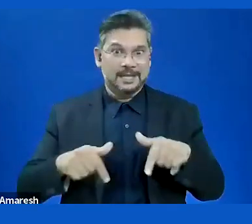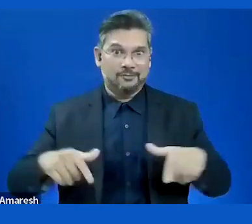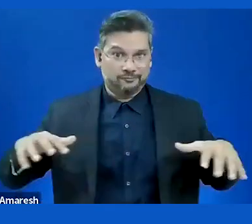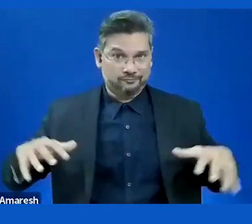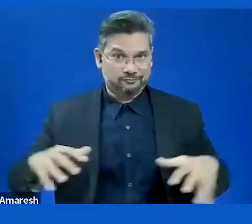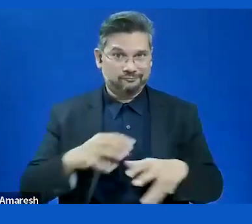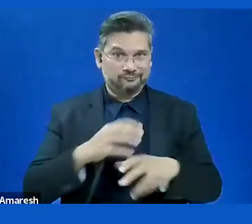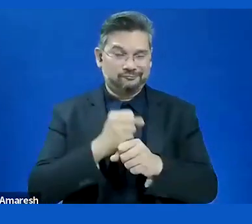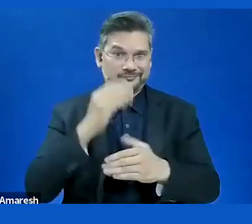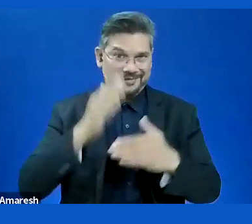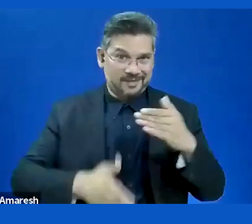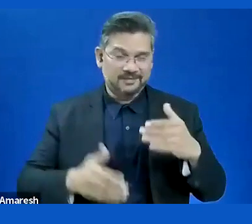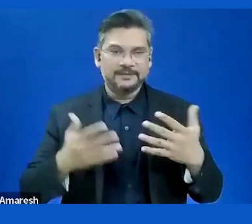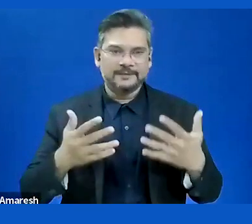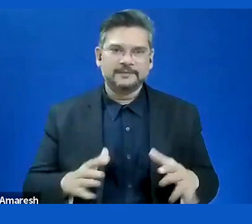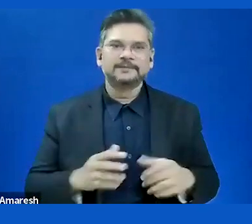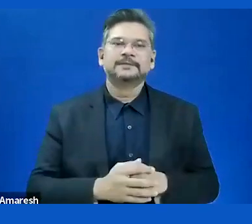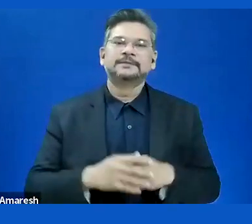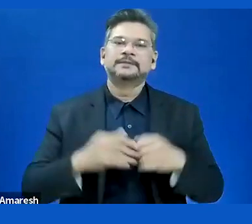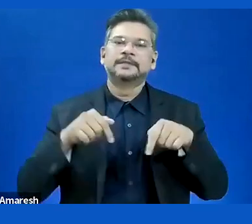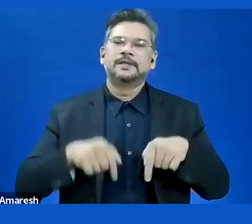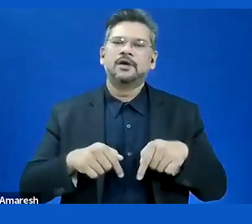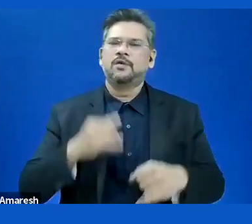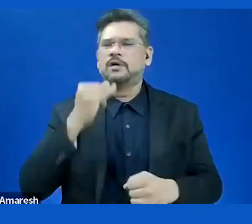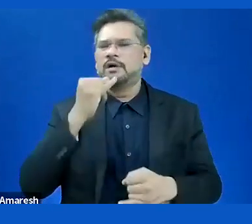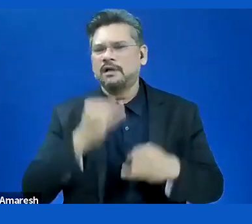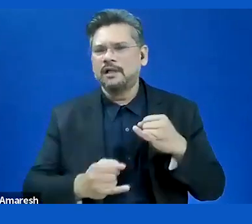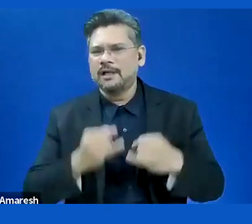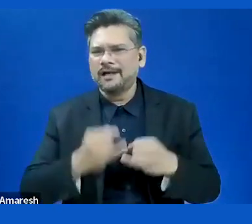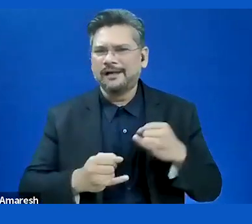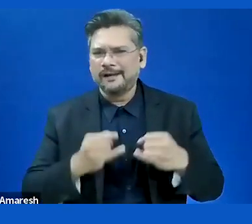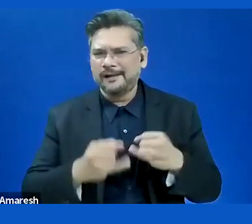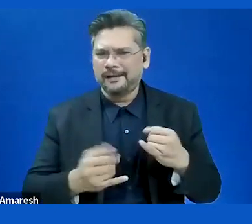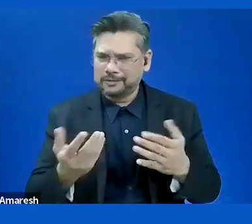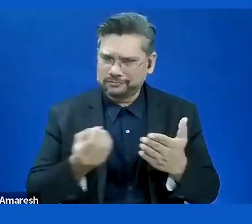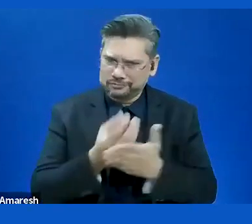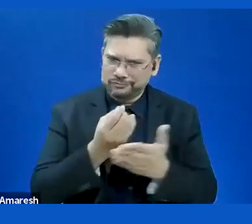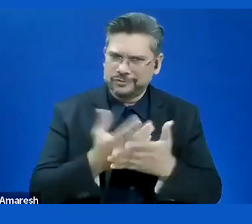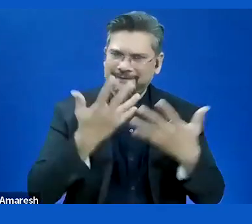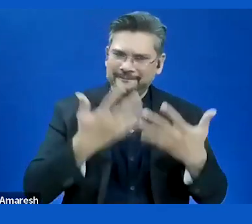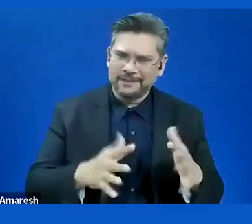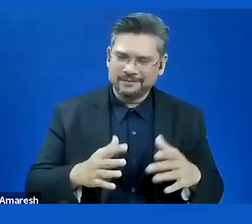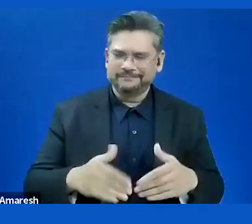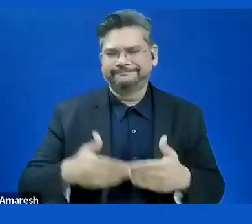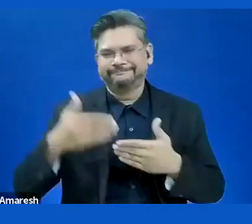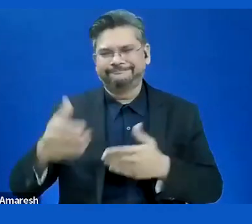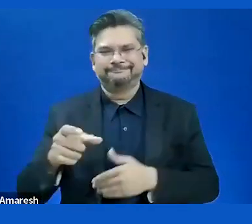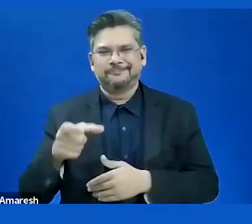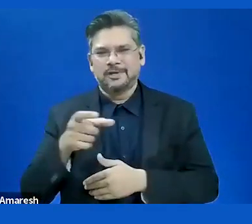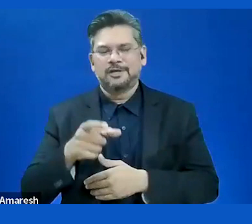on the way to our little coffee break. So we know we are agreeing it seems like it is important to